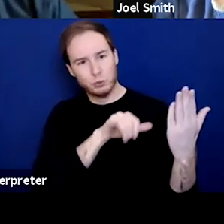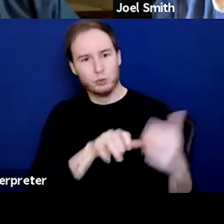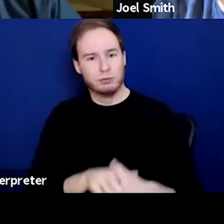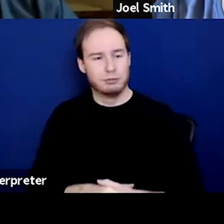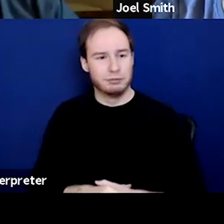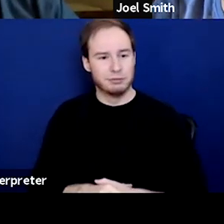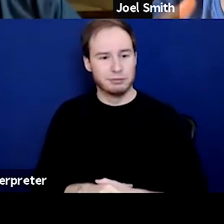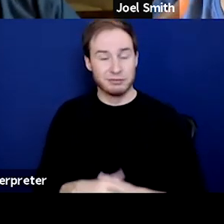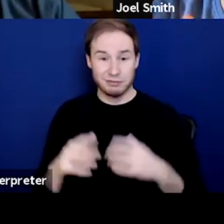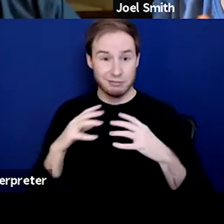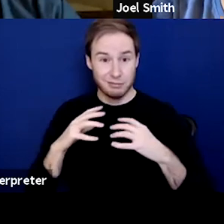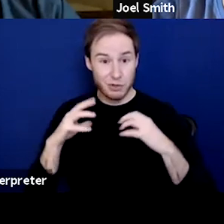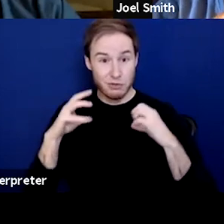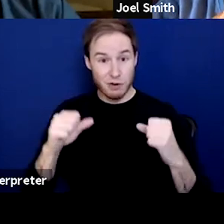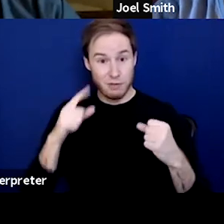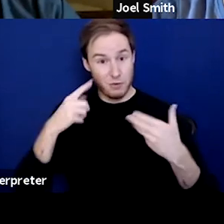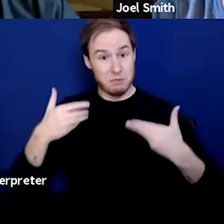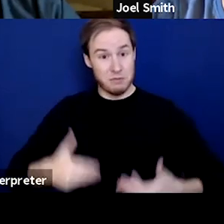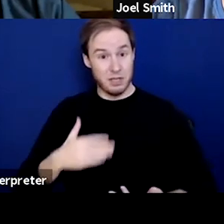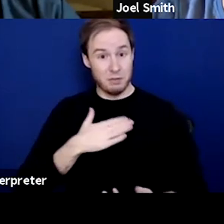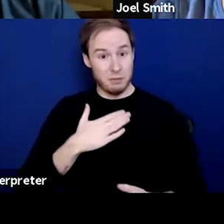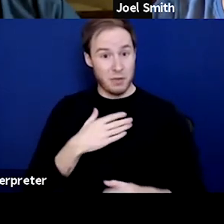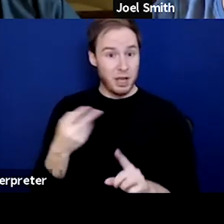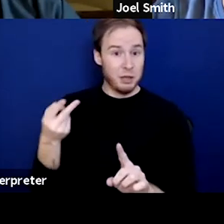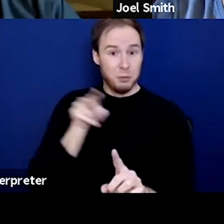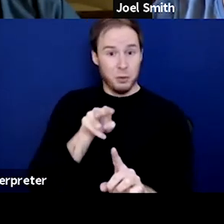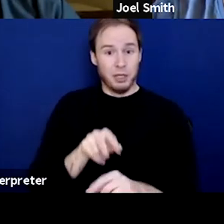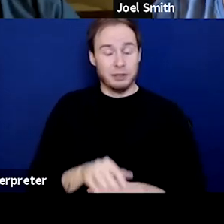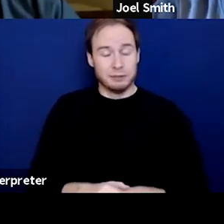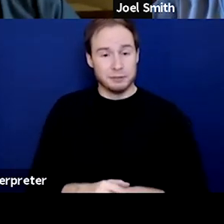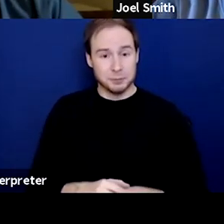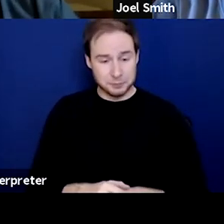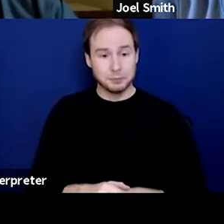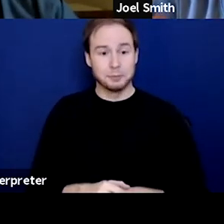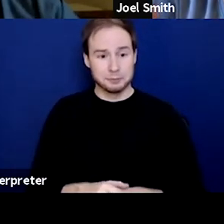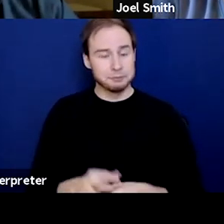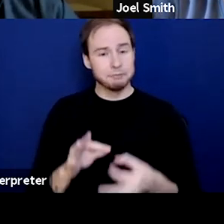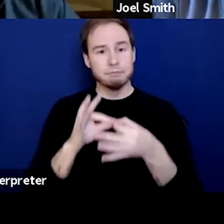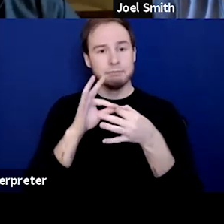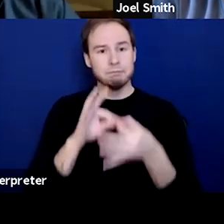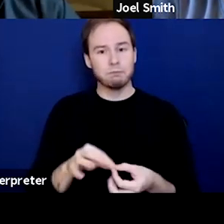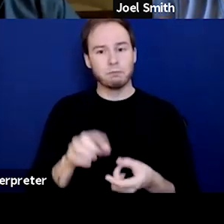Recovery for me, in my perspective, is it's about being in remission from something.